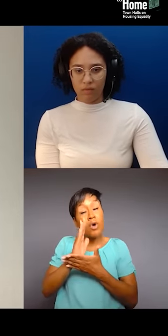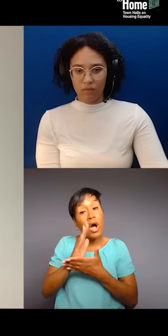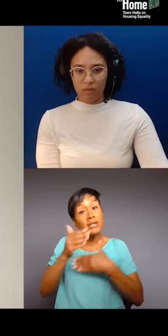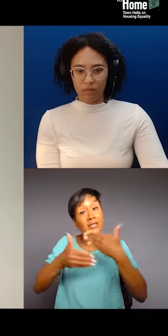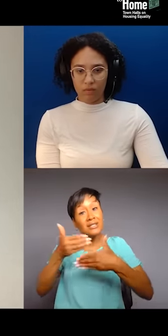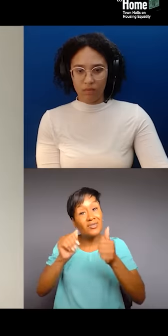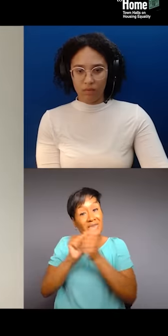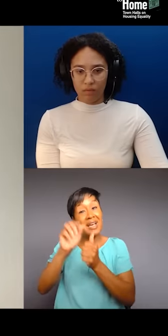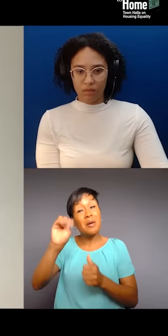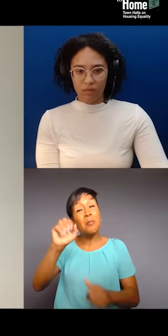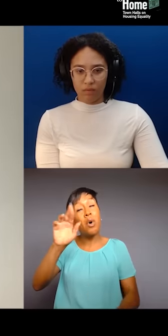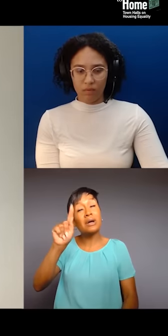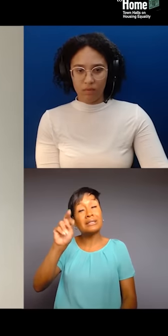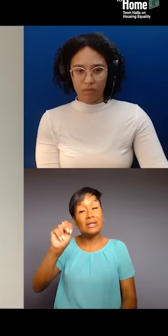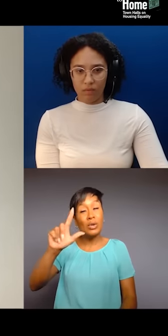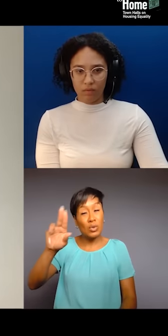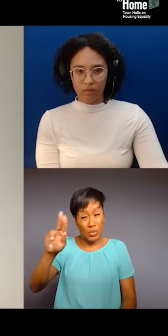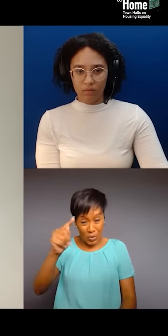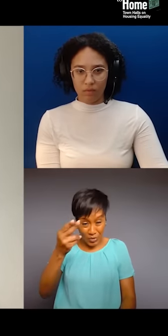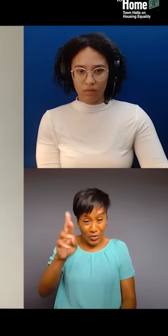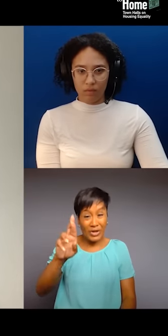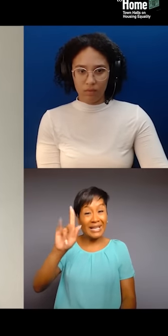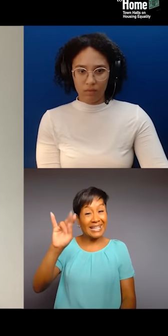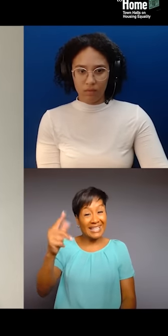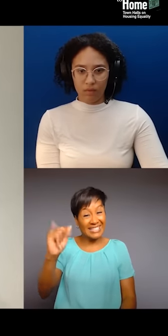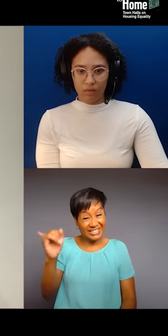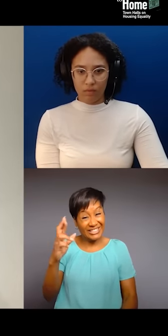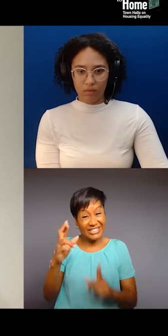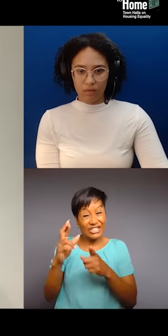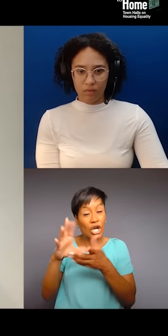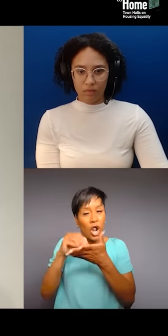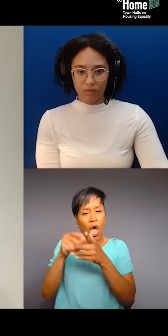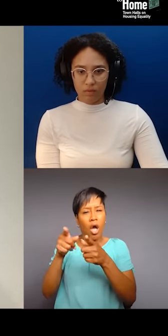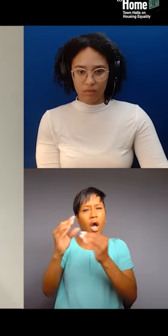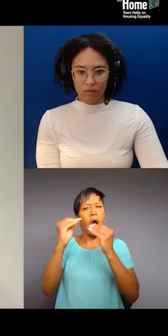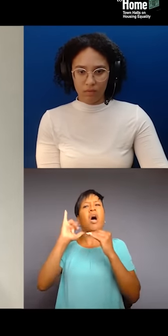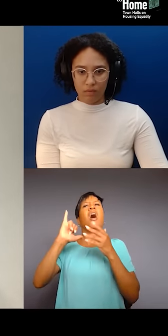and use the media to benefit our movements and everything that we're doing. And one other thing I wanted to say,